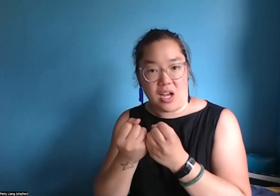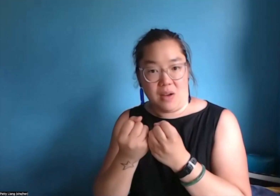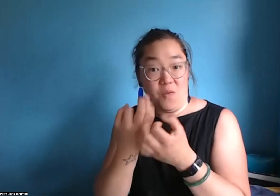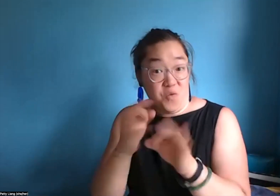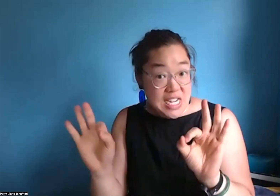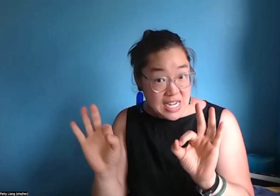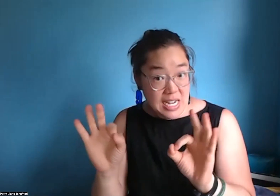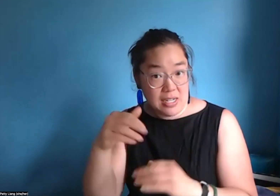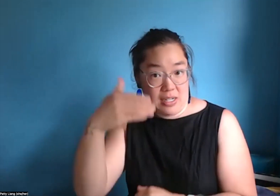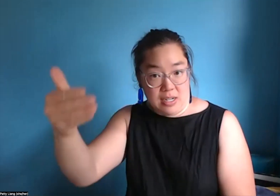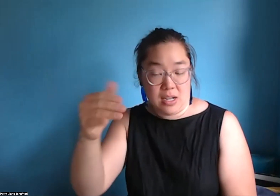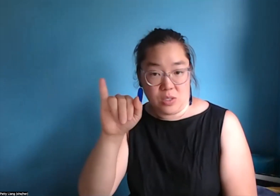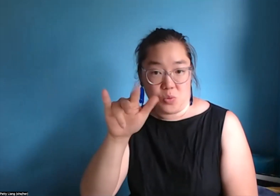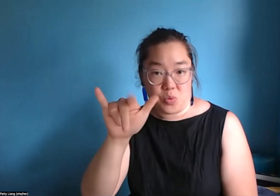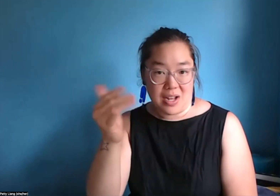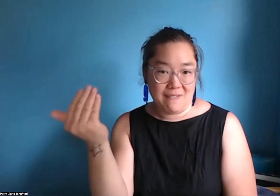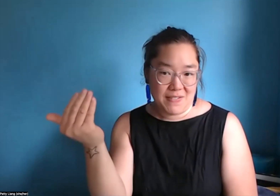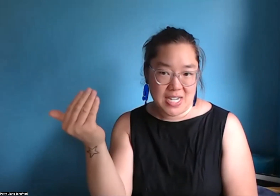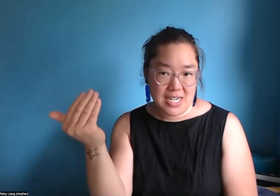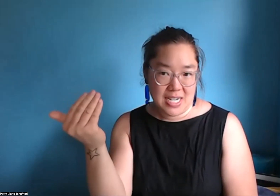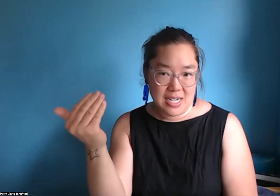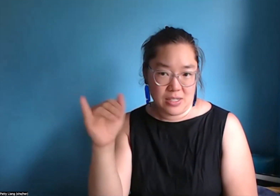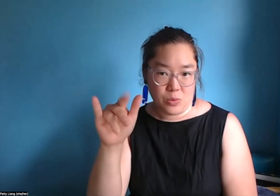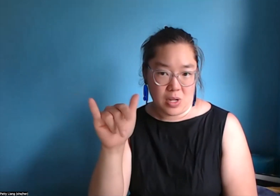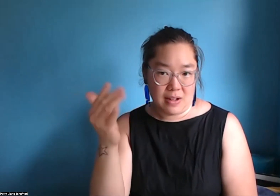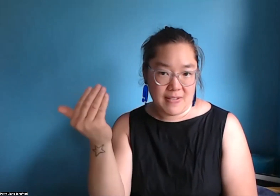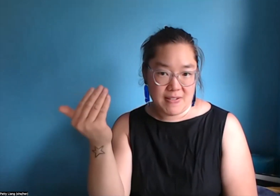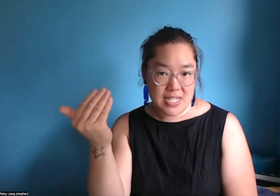we do have a grant writing Workshop that is free. It's going to be July 15th,